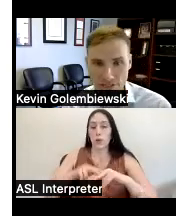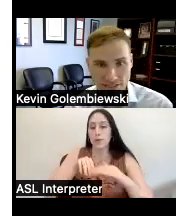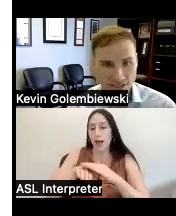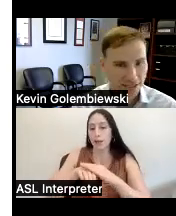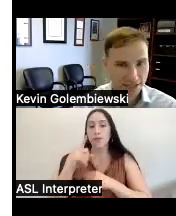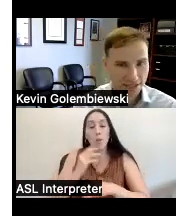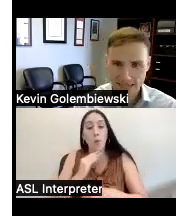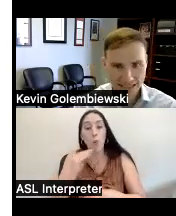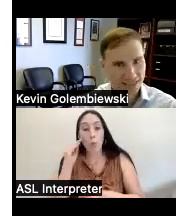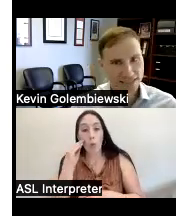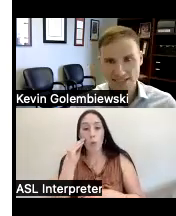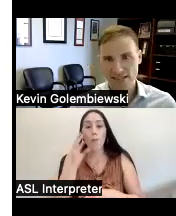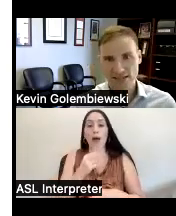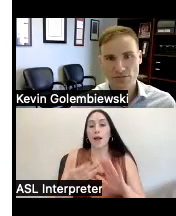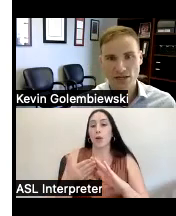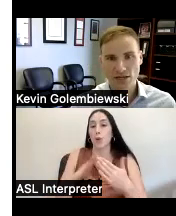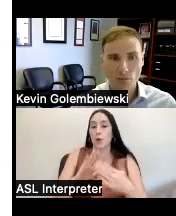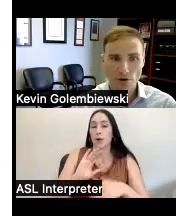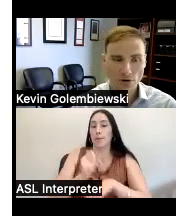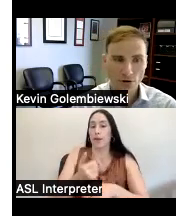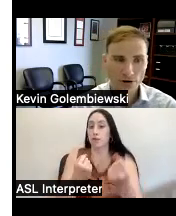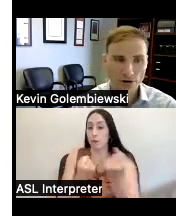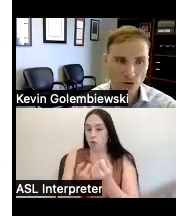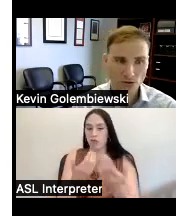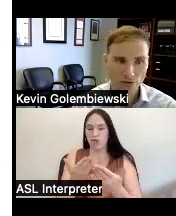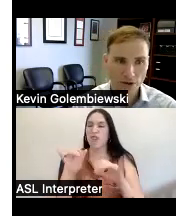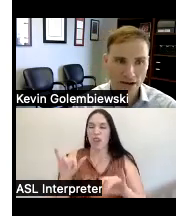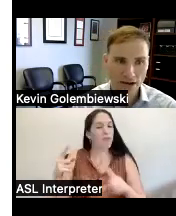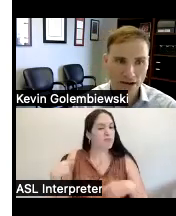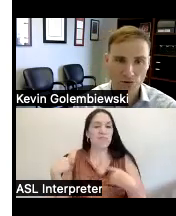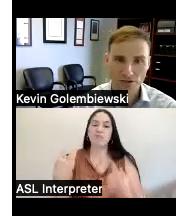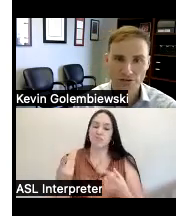that's consistently been on our priorities and goals over the past several years